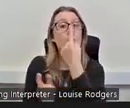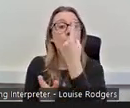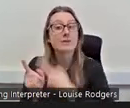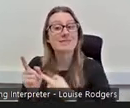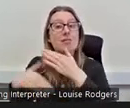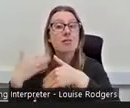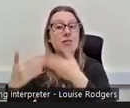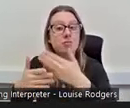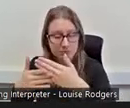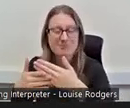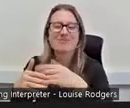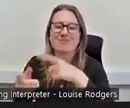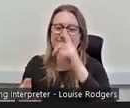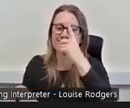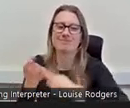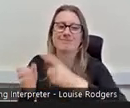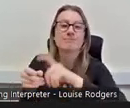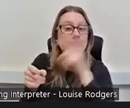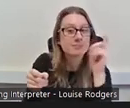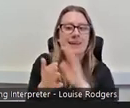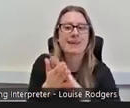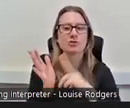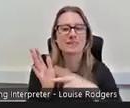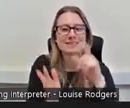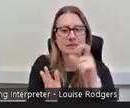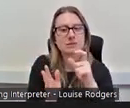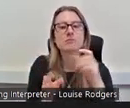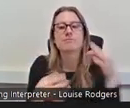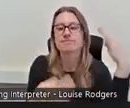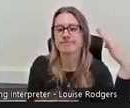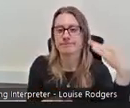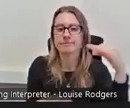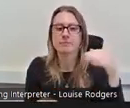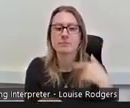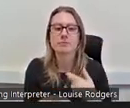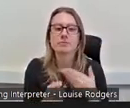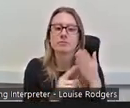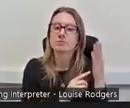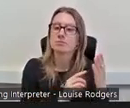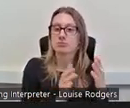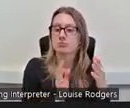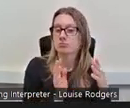and I left with the HNC and Coalfields it says why don't you come back and work with us for